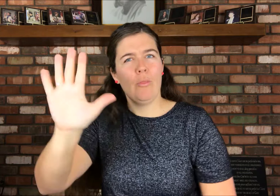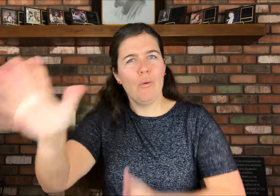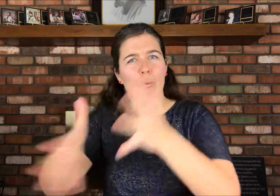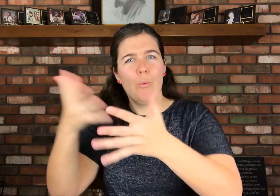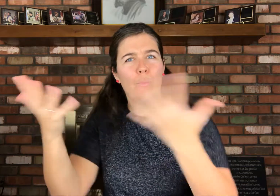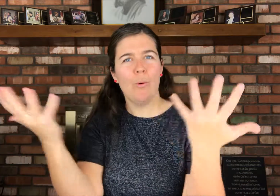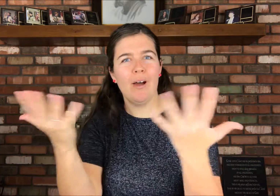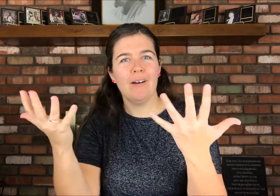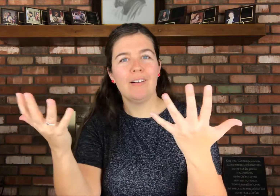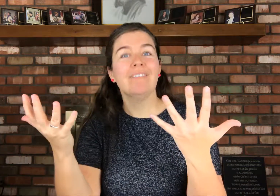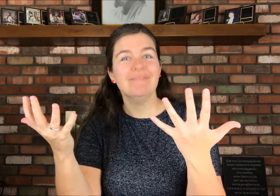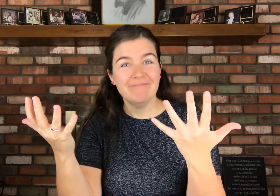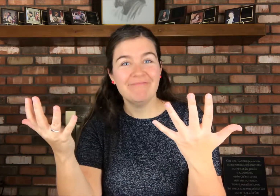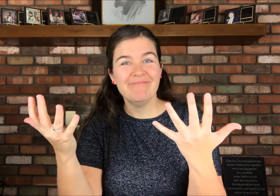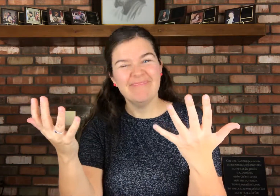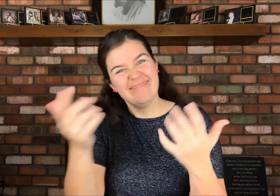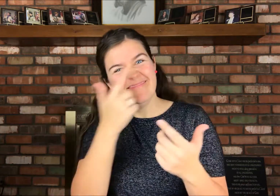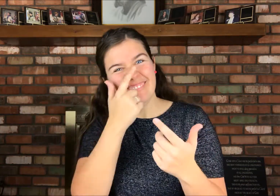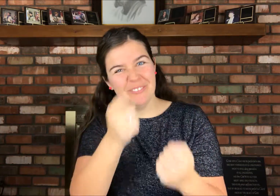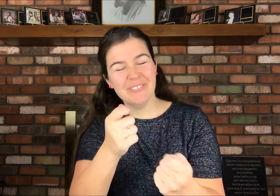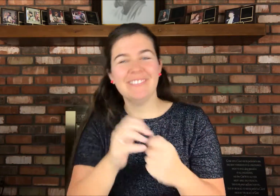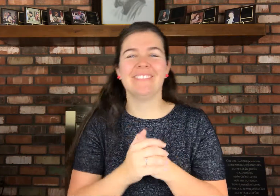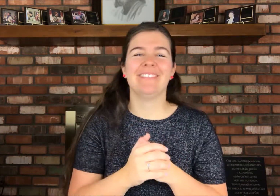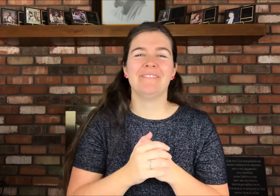Their sign is interesting: